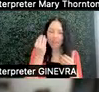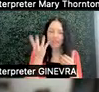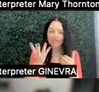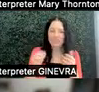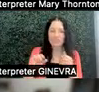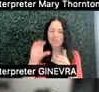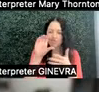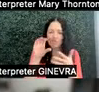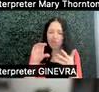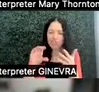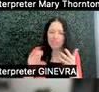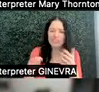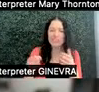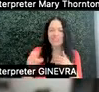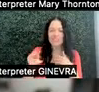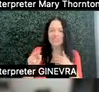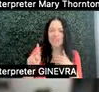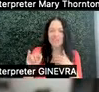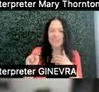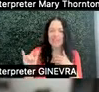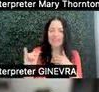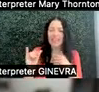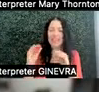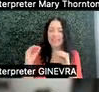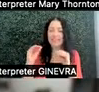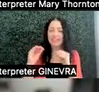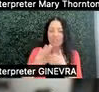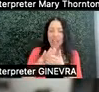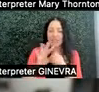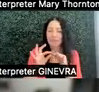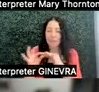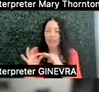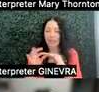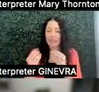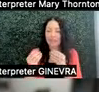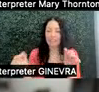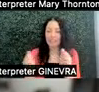in terms of teaching academically related material together.